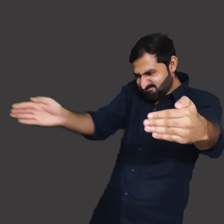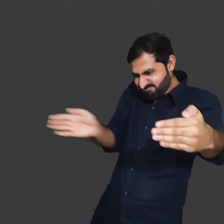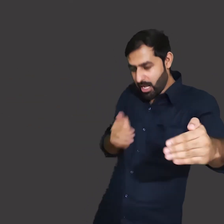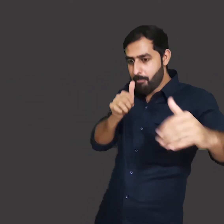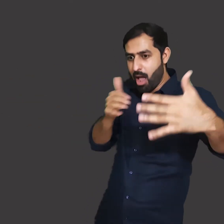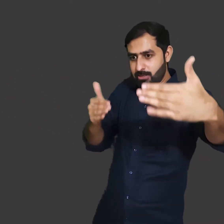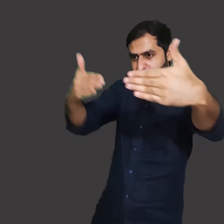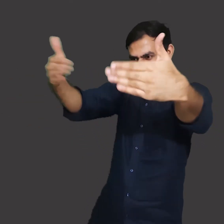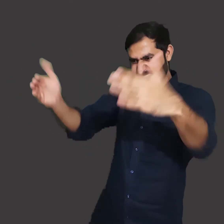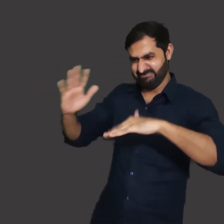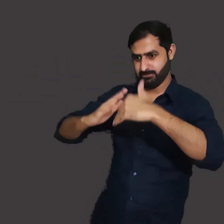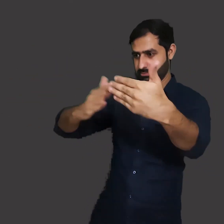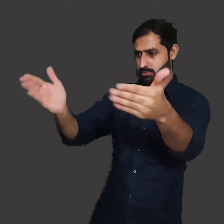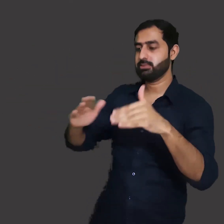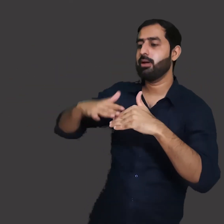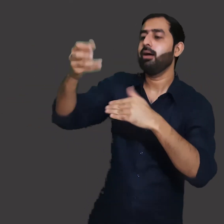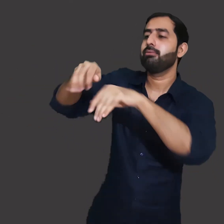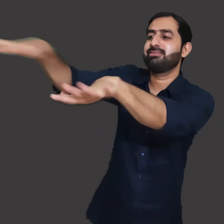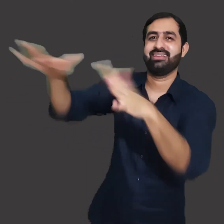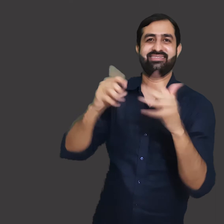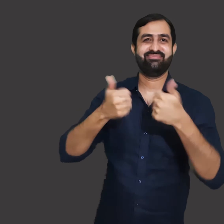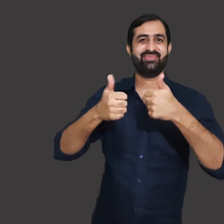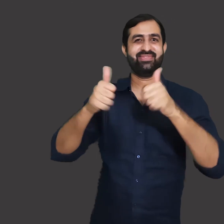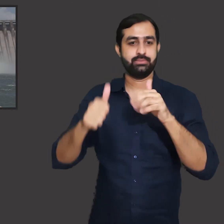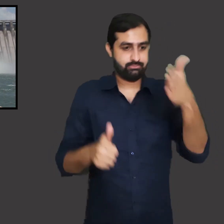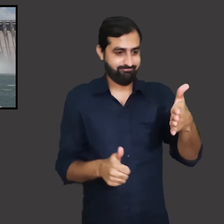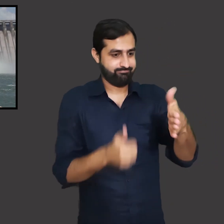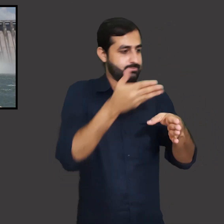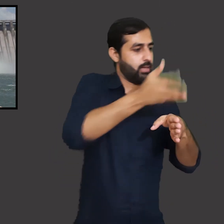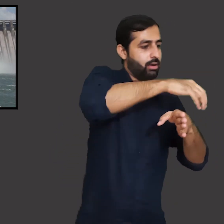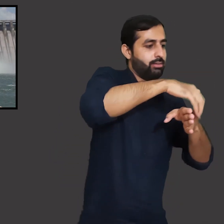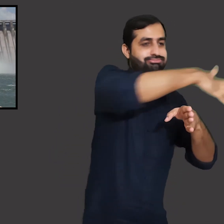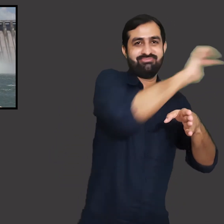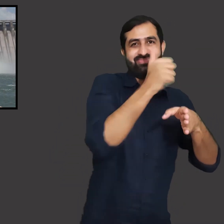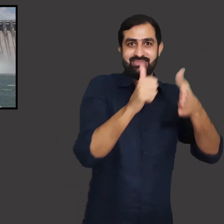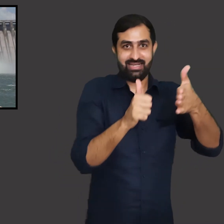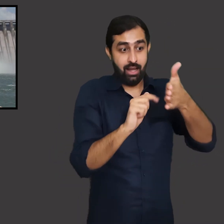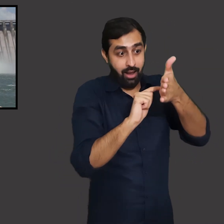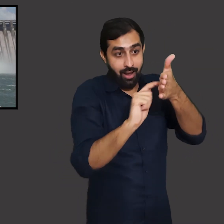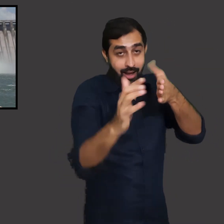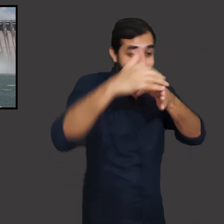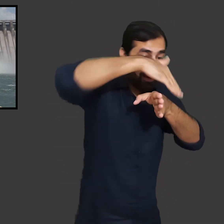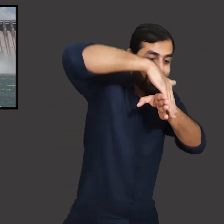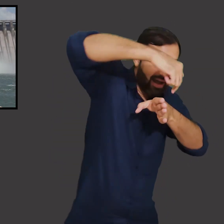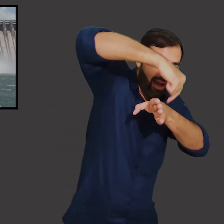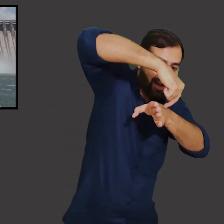built across the river or stream to hold back water. It restricts the flow of water,